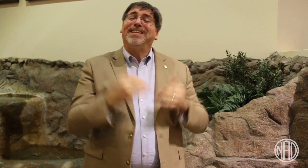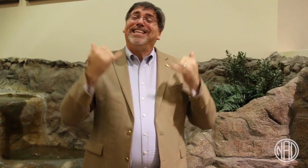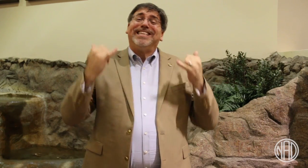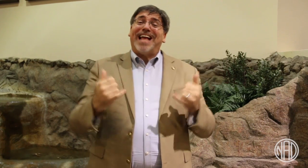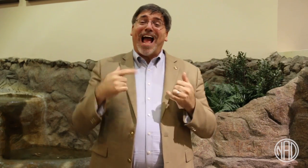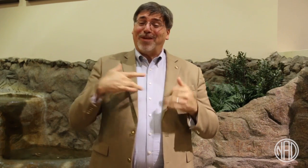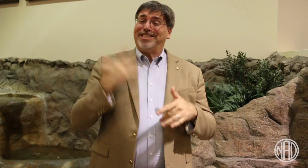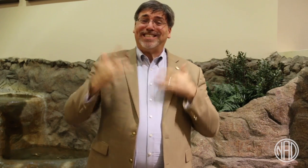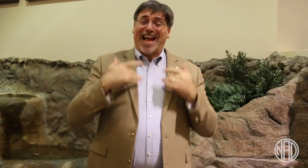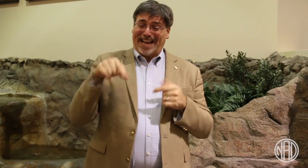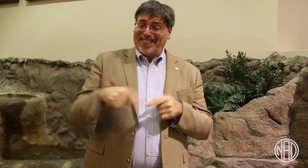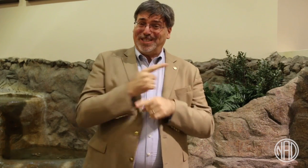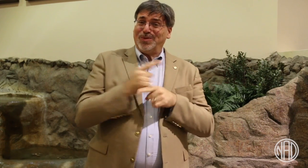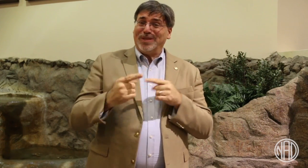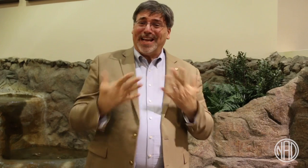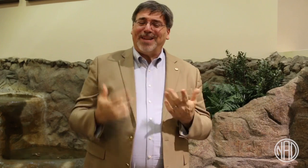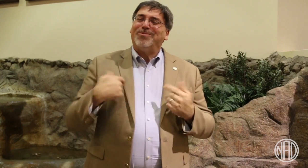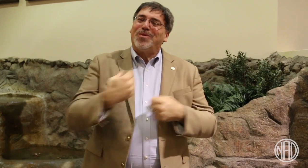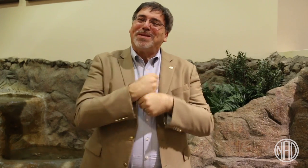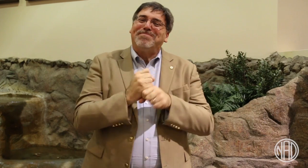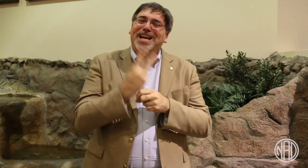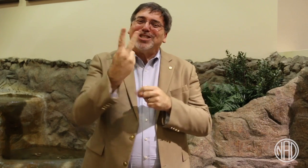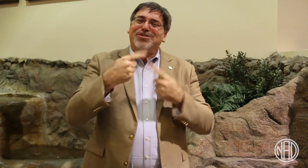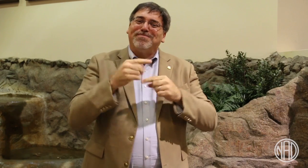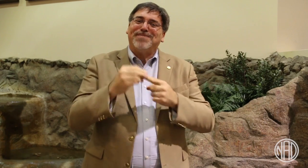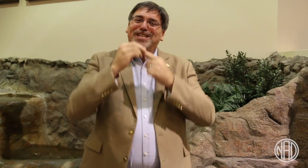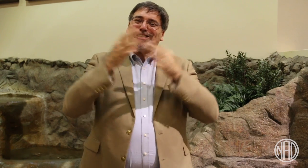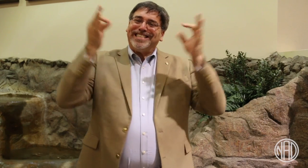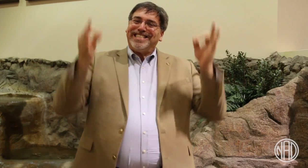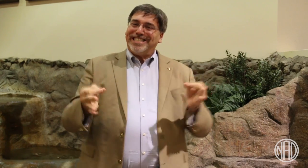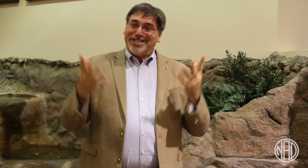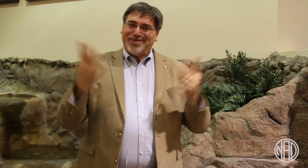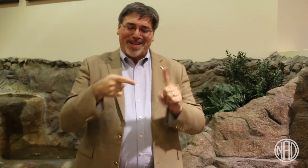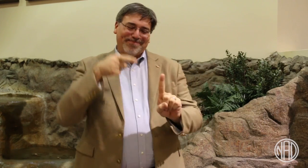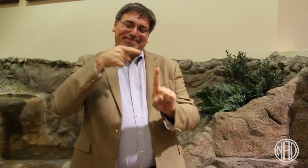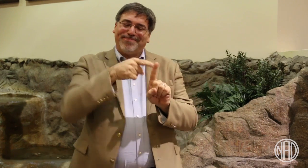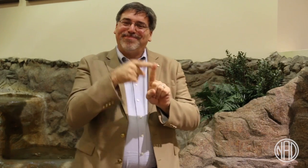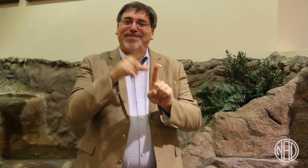I'm excited to share two major announcements that were decided during the Board meeting this weekend.